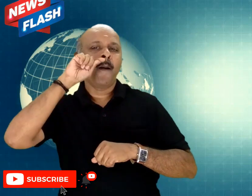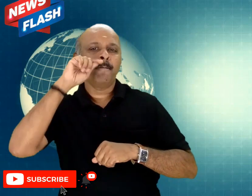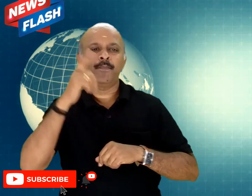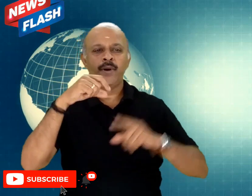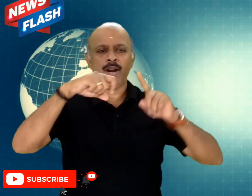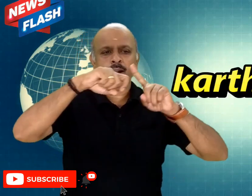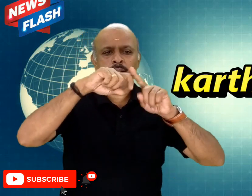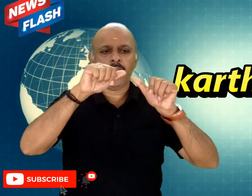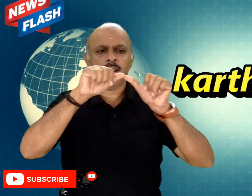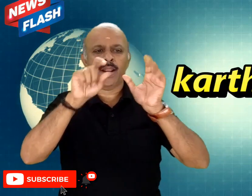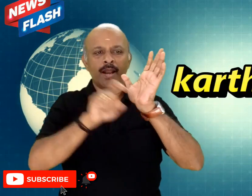Karthikeyan